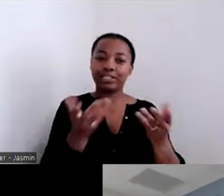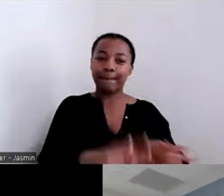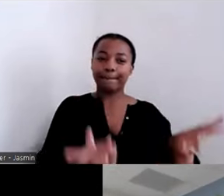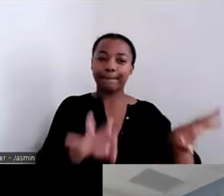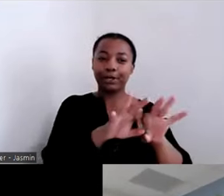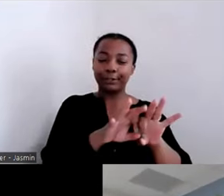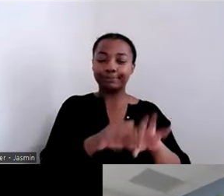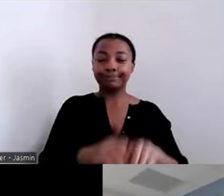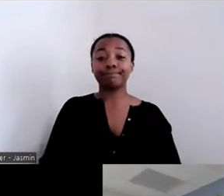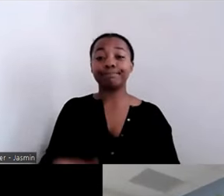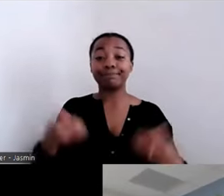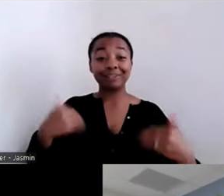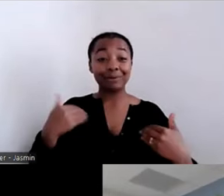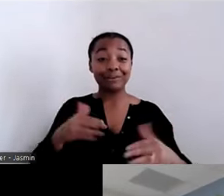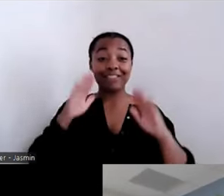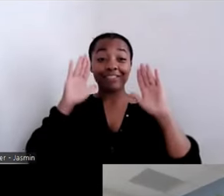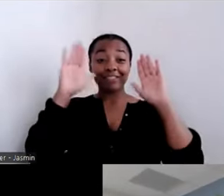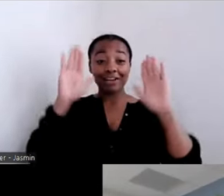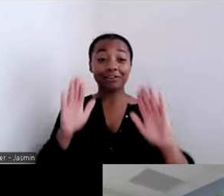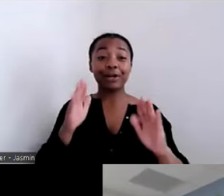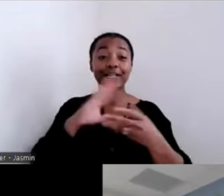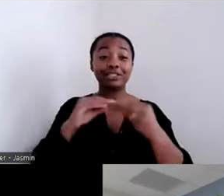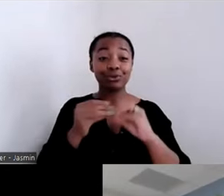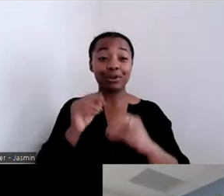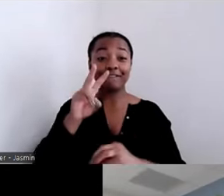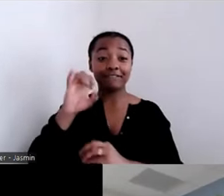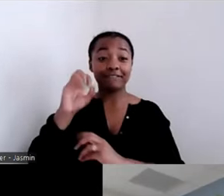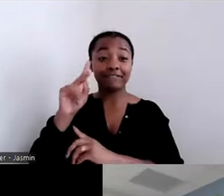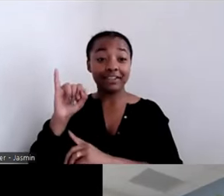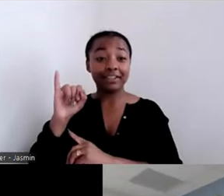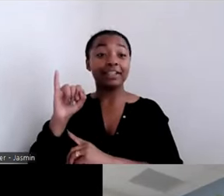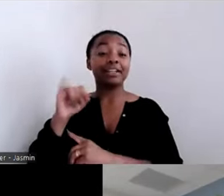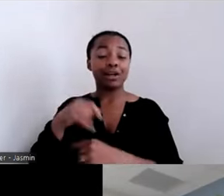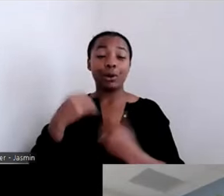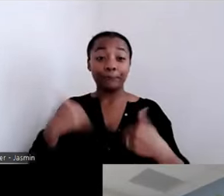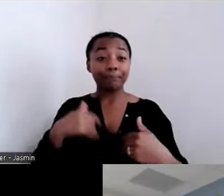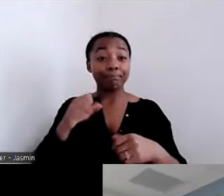actually listening to what the individual or consumer wants as part of that